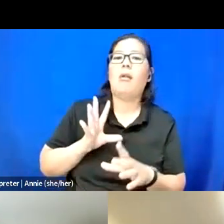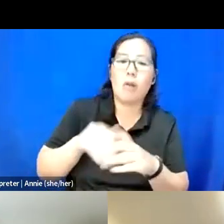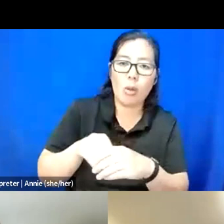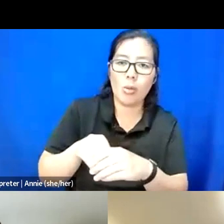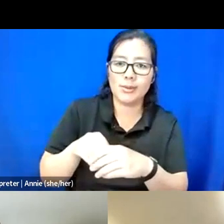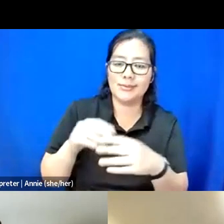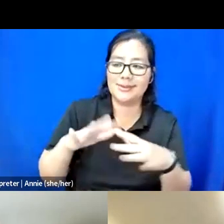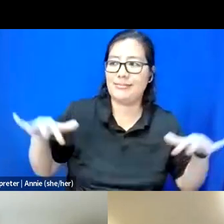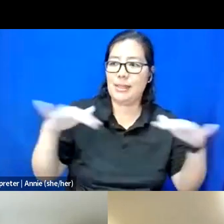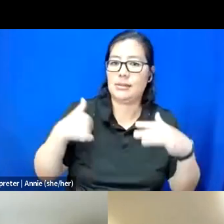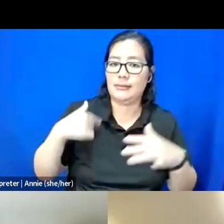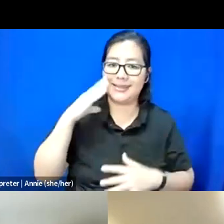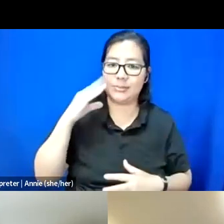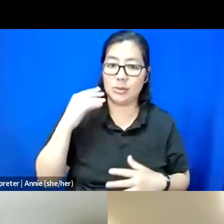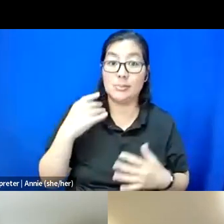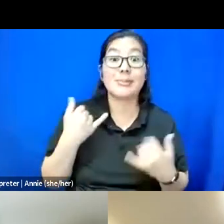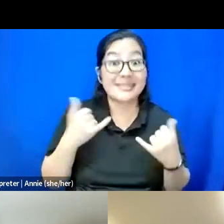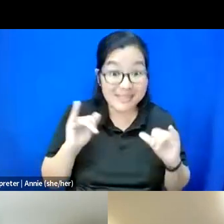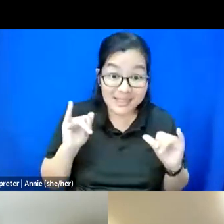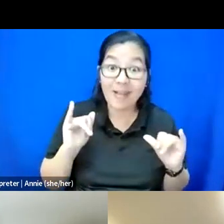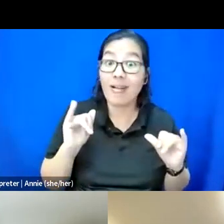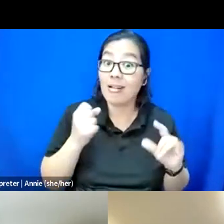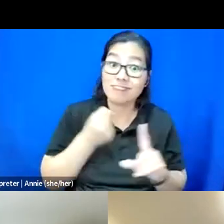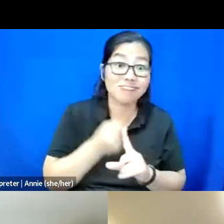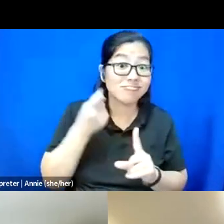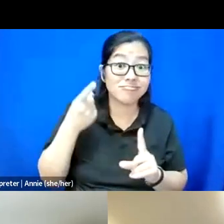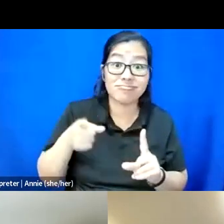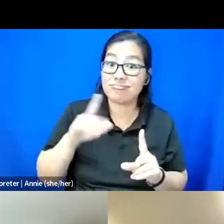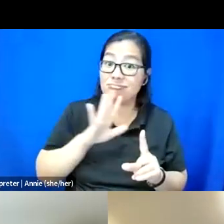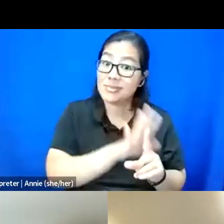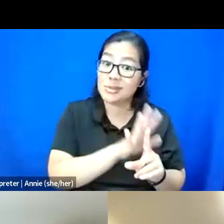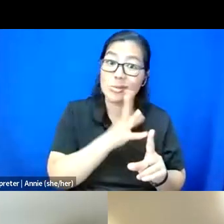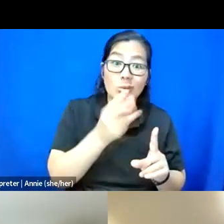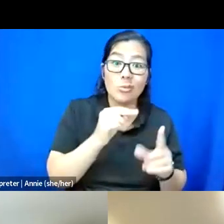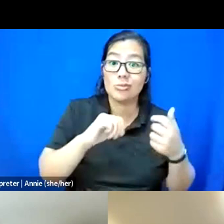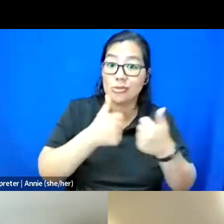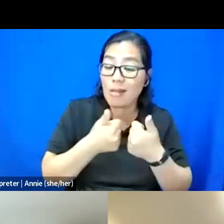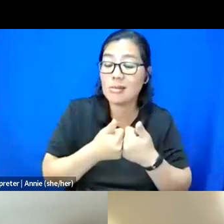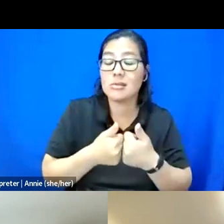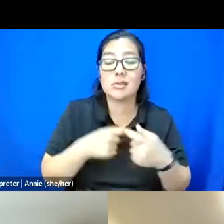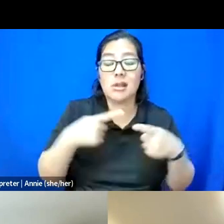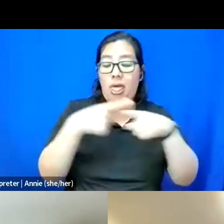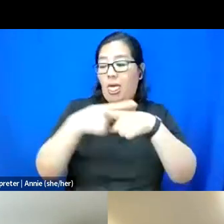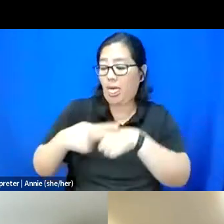and it still came with its own challenges and conflicting access needs.